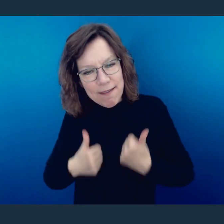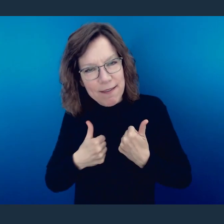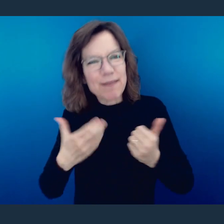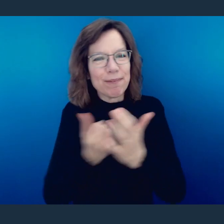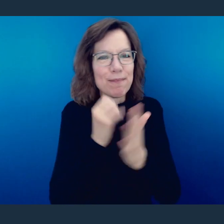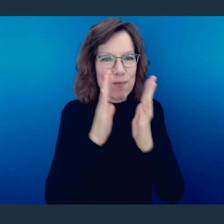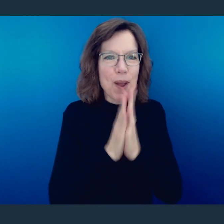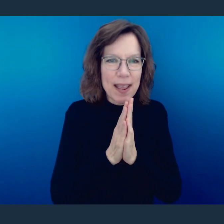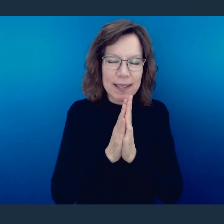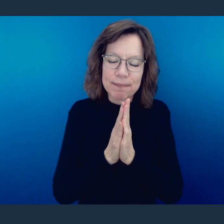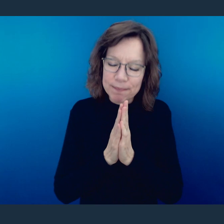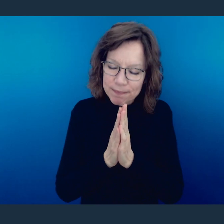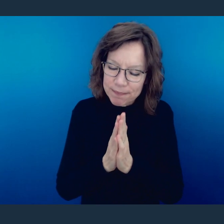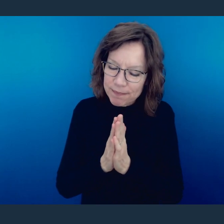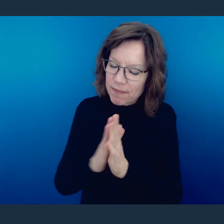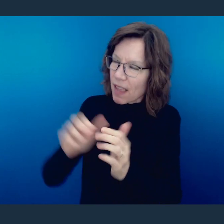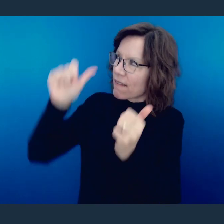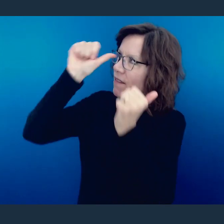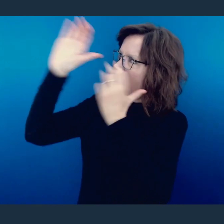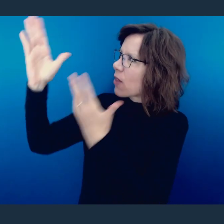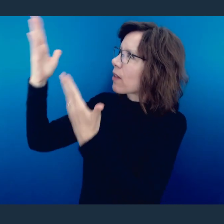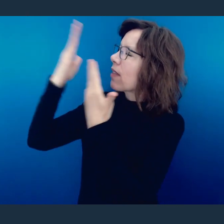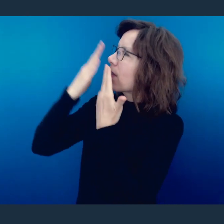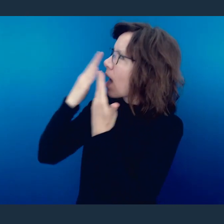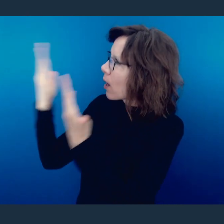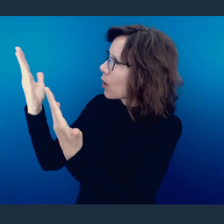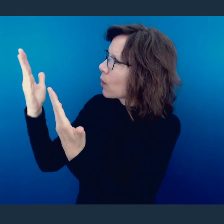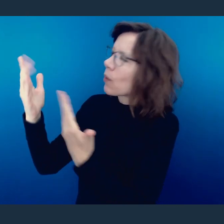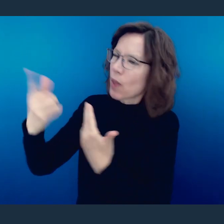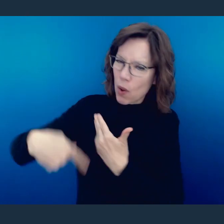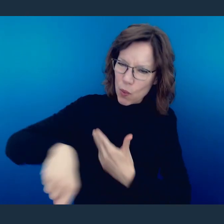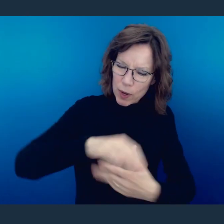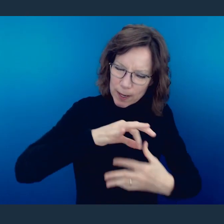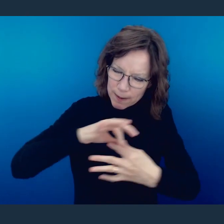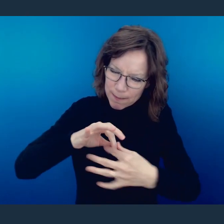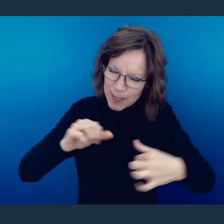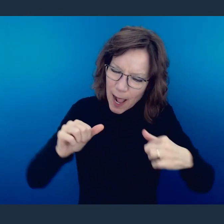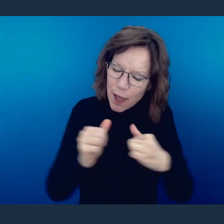Heavenly Father, I thank You. I thank You for this time that we've had together. I thank